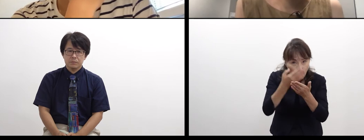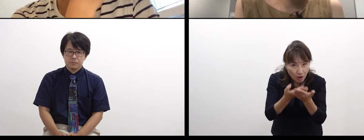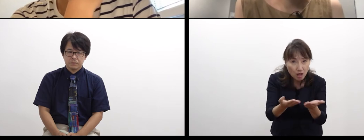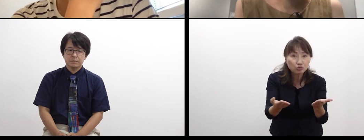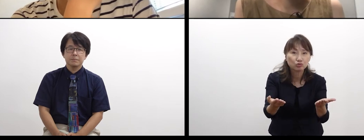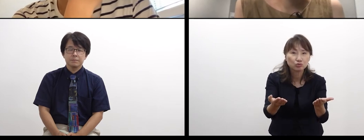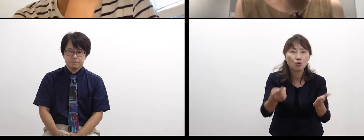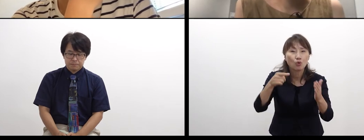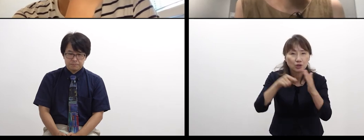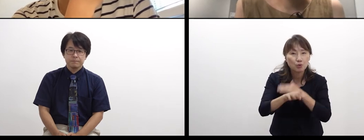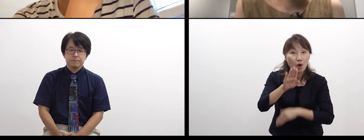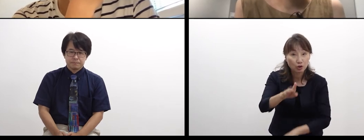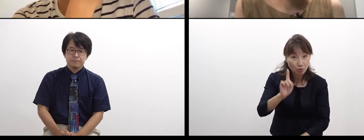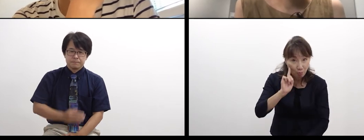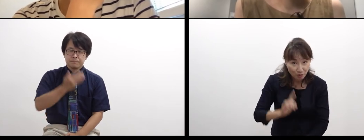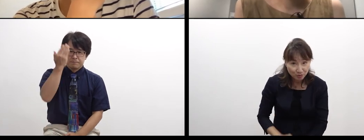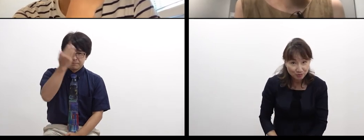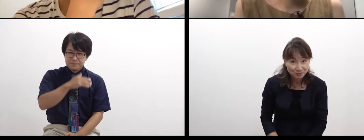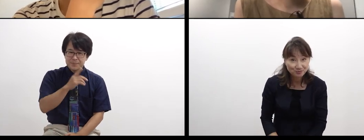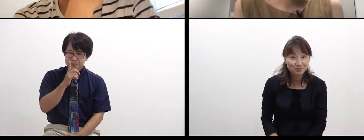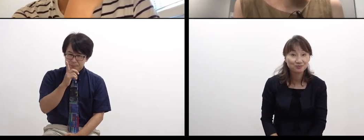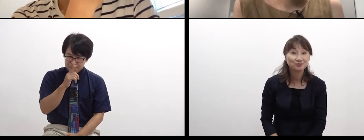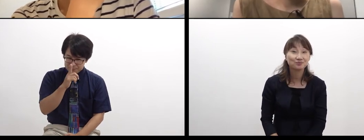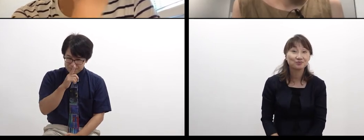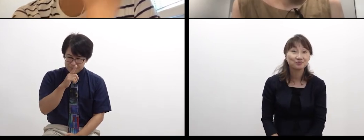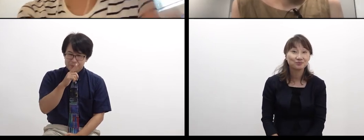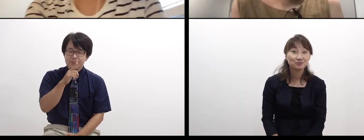I see.